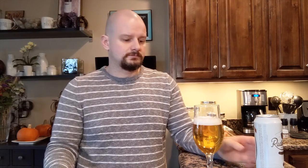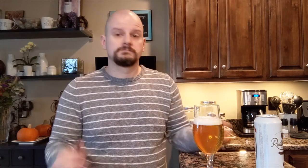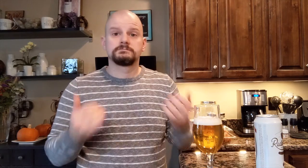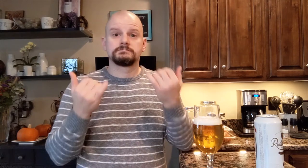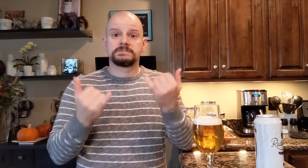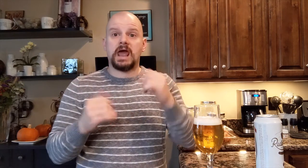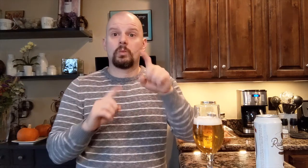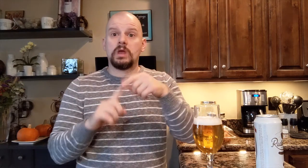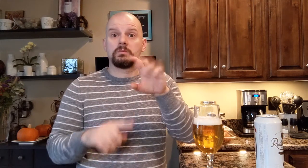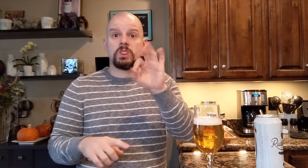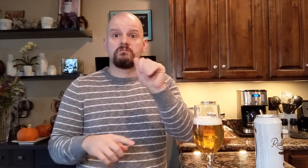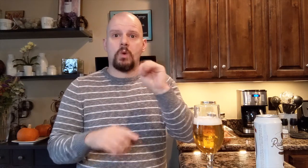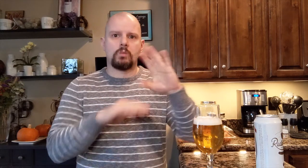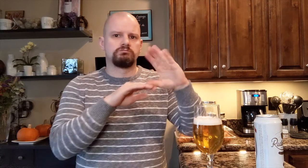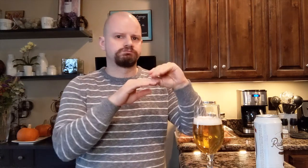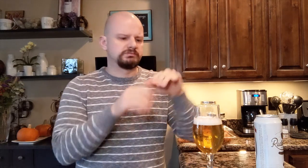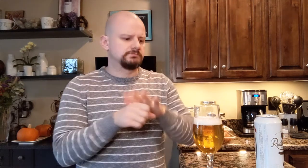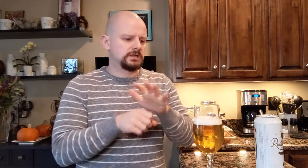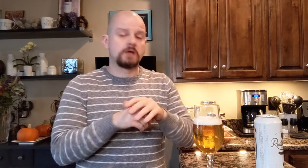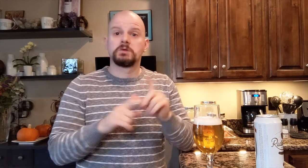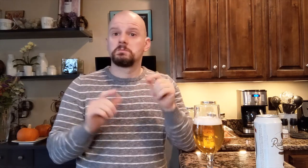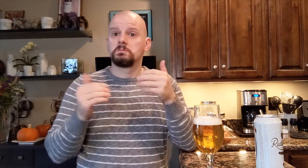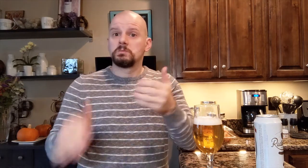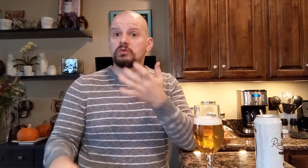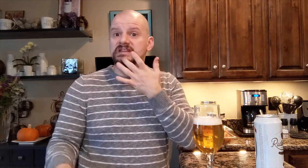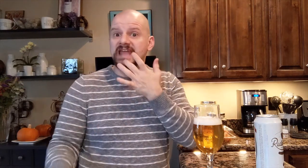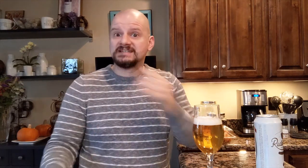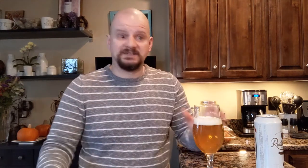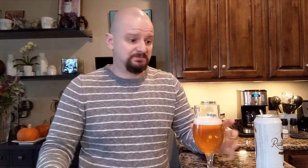Now the foam has gone down enough, let's taste it.